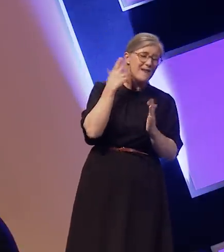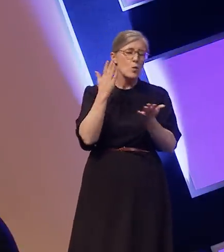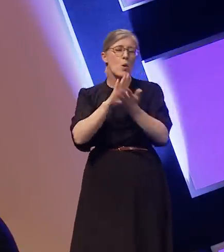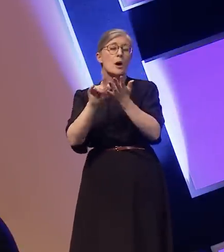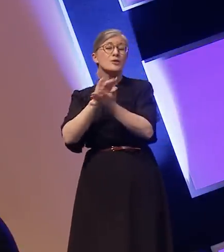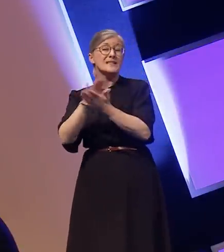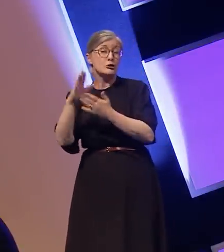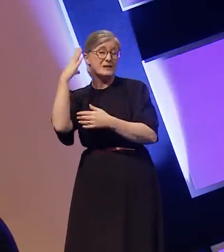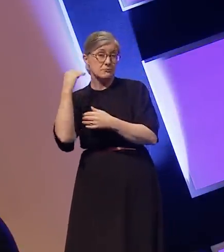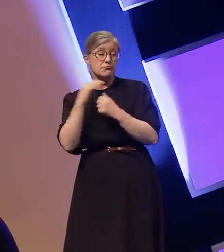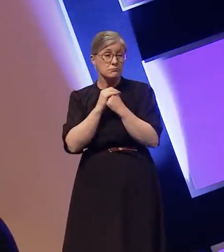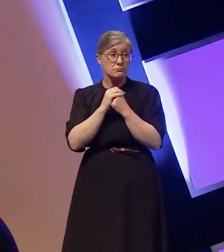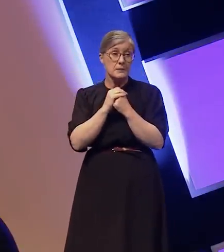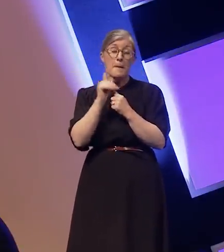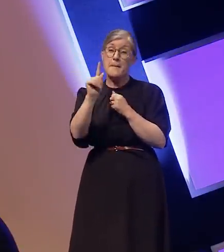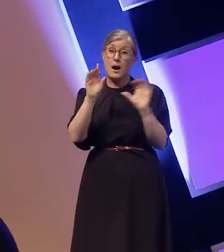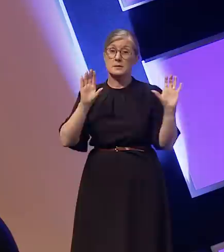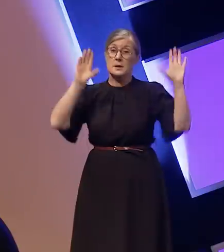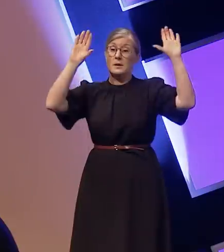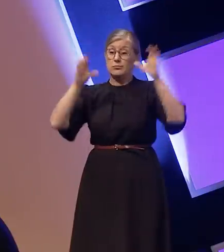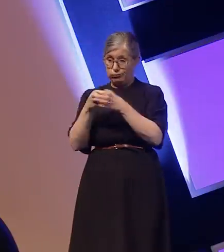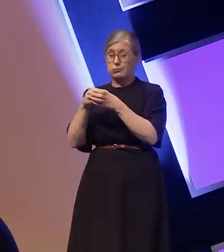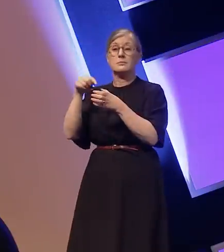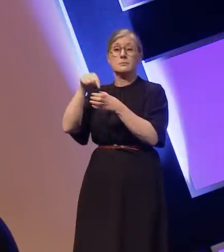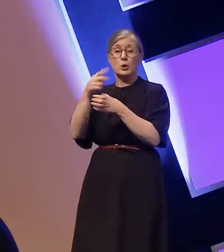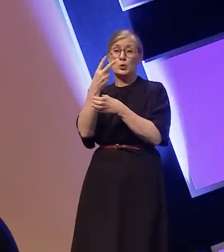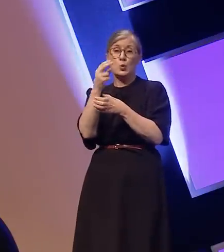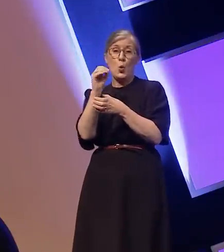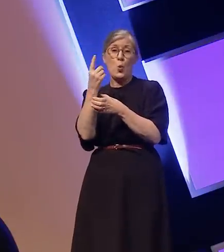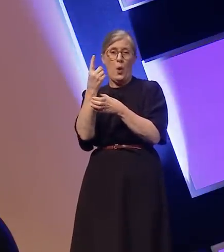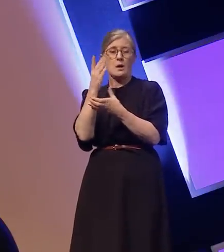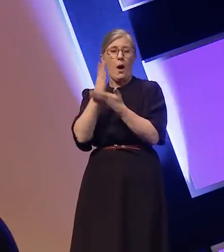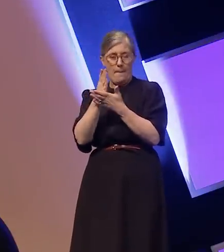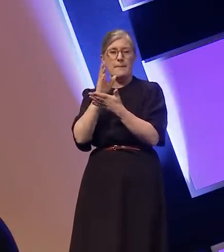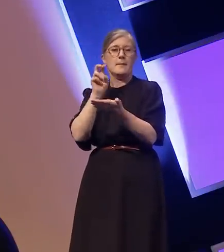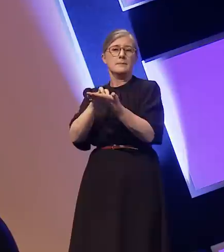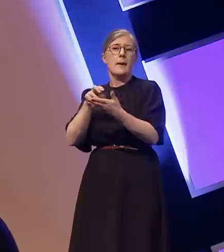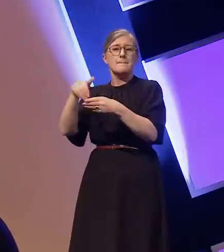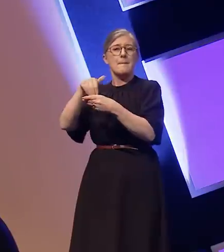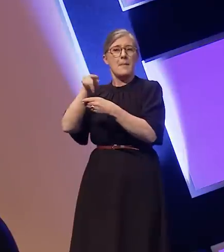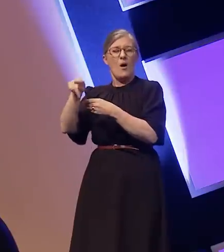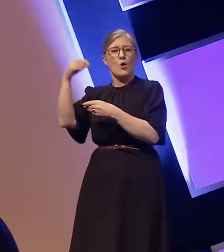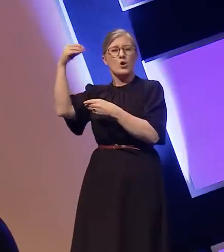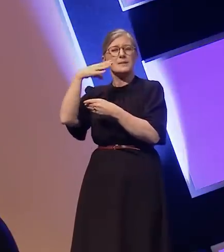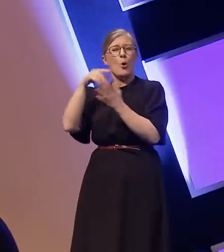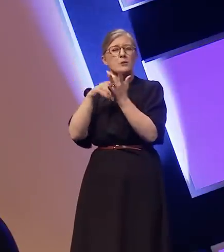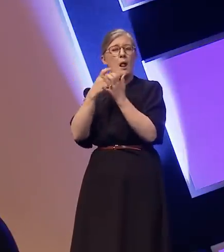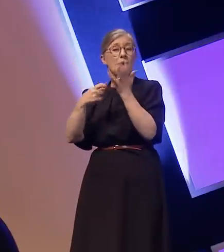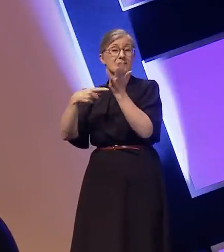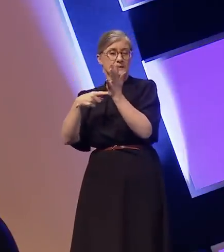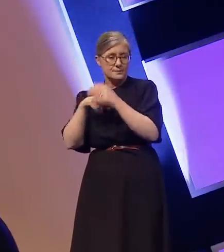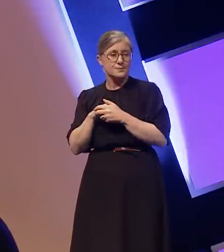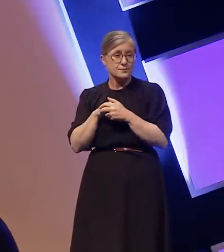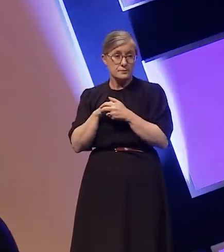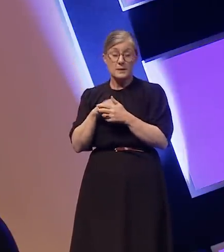but they only account for 201 of actors on Spotlight. Of the 201, only 56 of them use BSL.